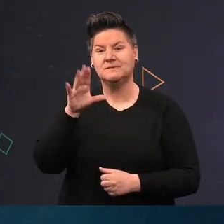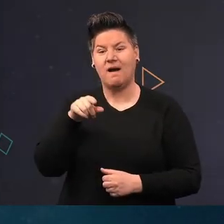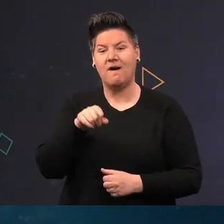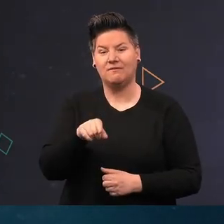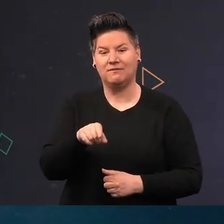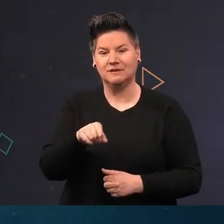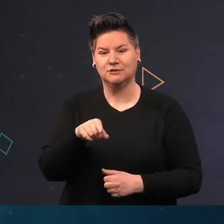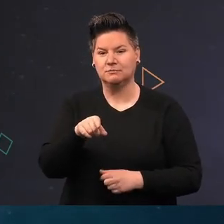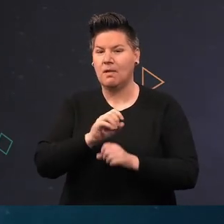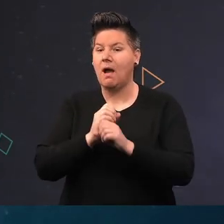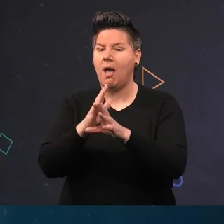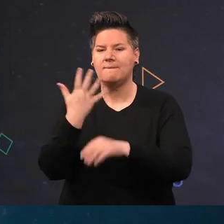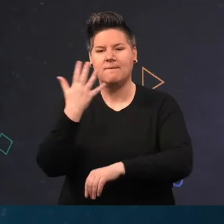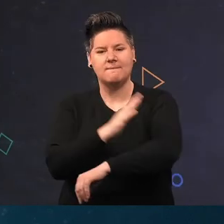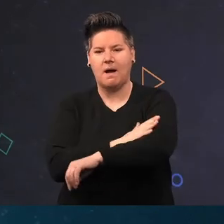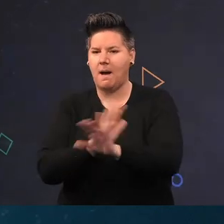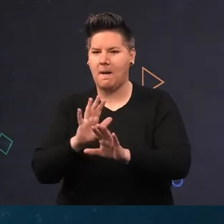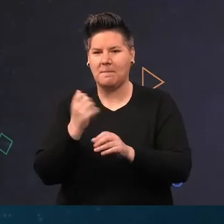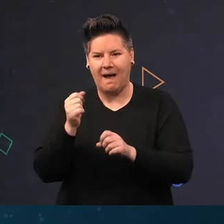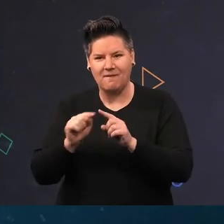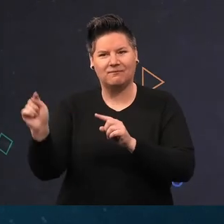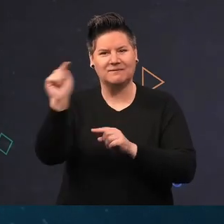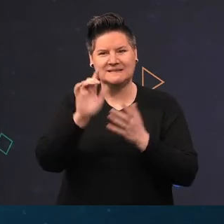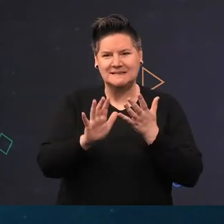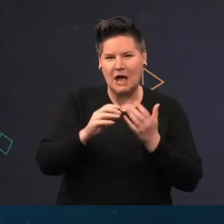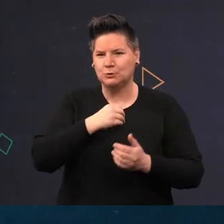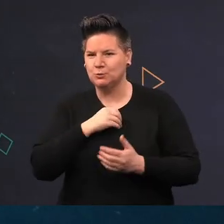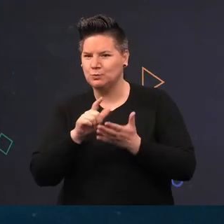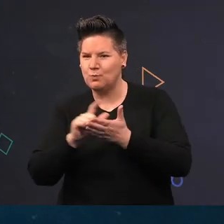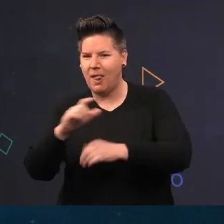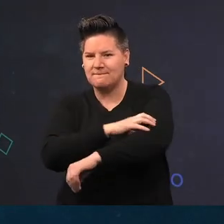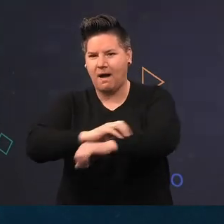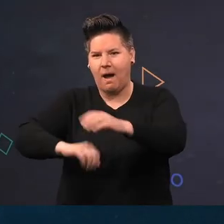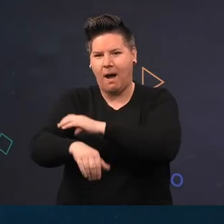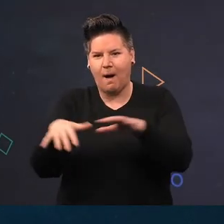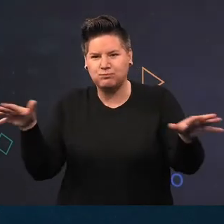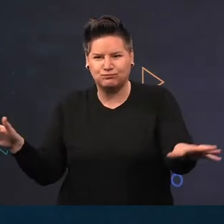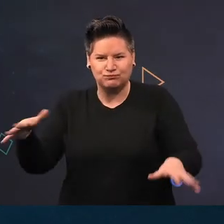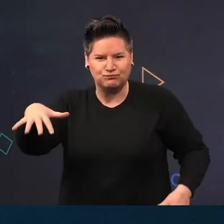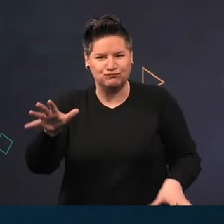Not all starfish have just five arms. Here the Common Sunstar has 10 to 12.